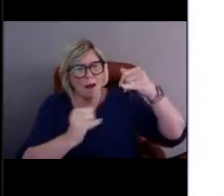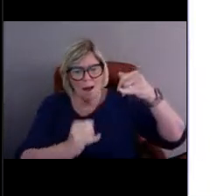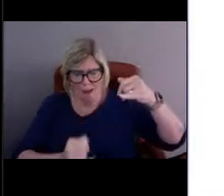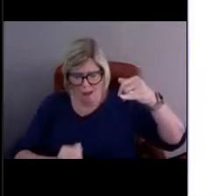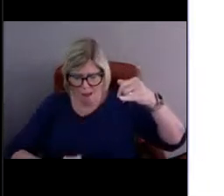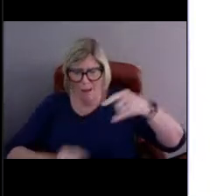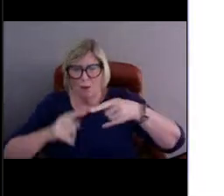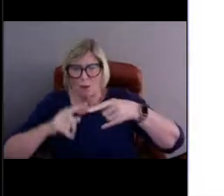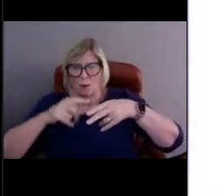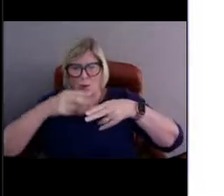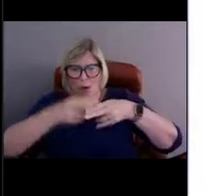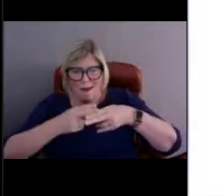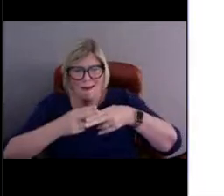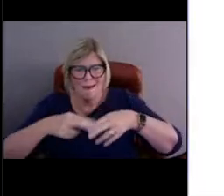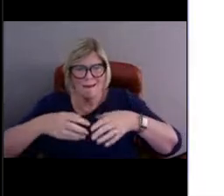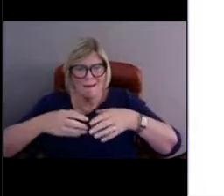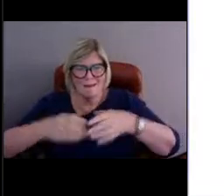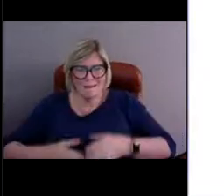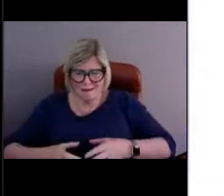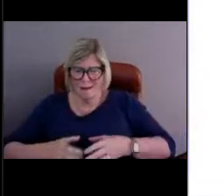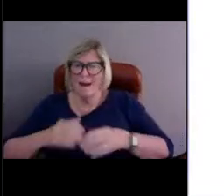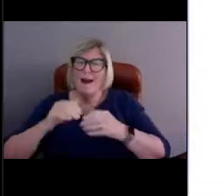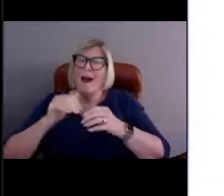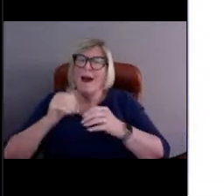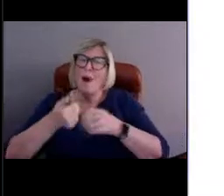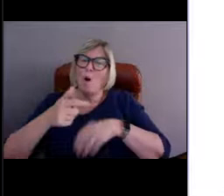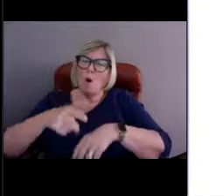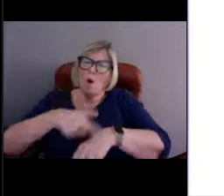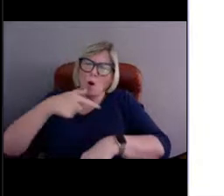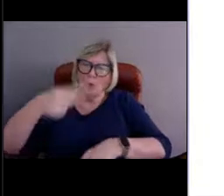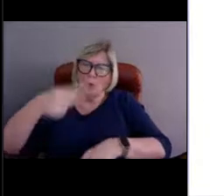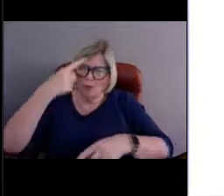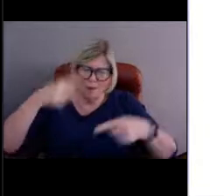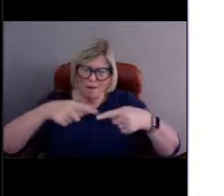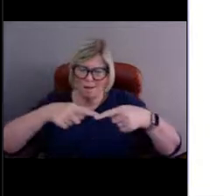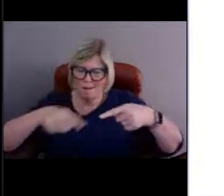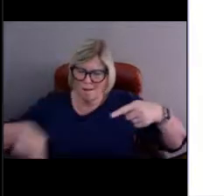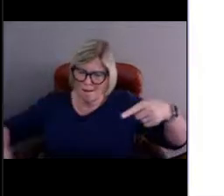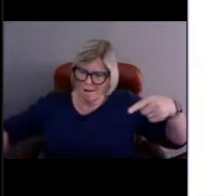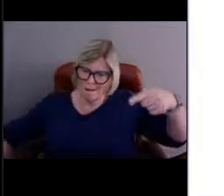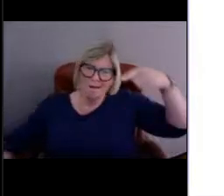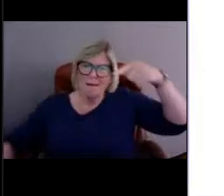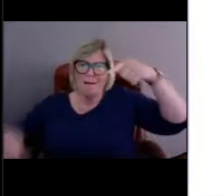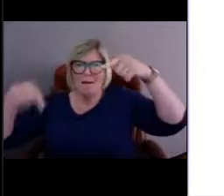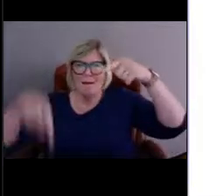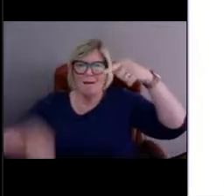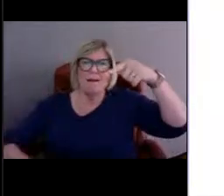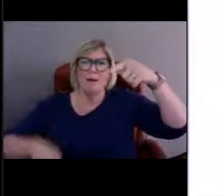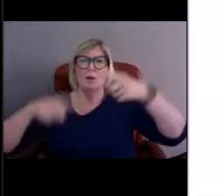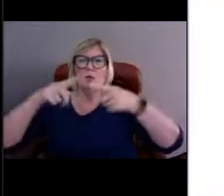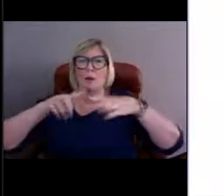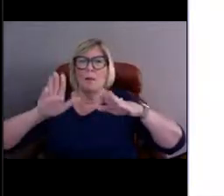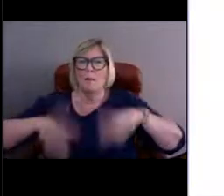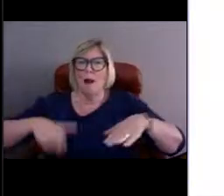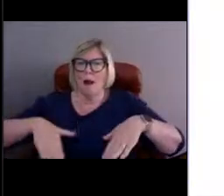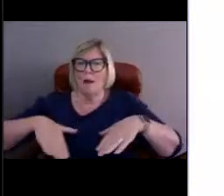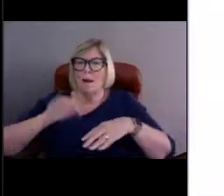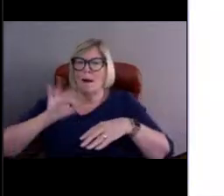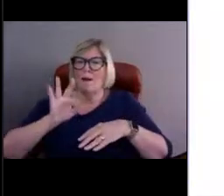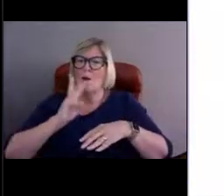how much distance do you think it would cover? How long do you think it would be? [Nicole] Okay, let's get some guesses here.